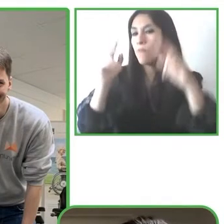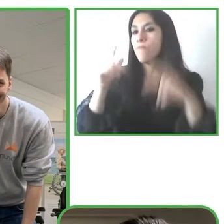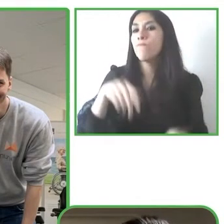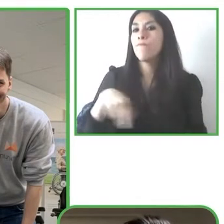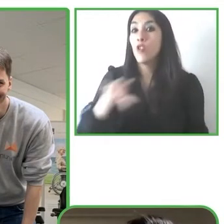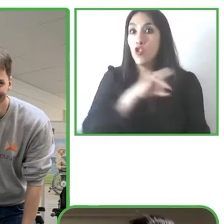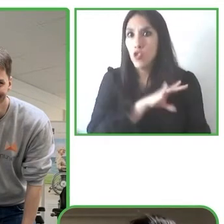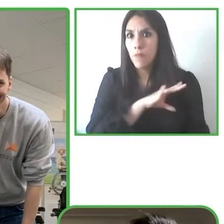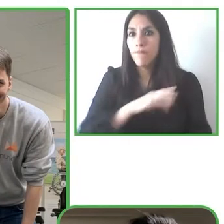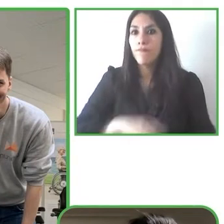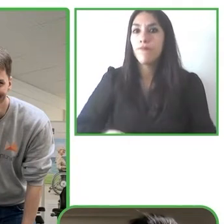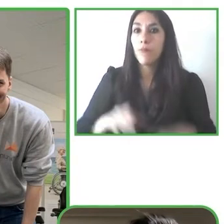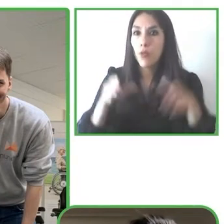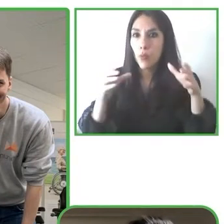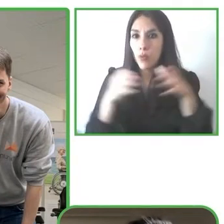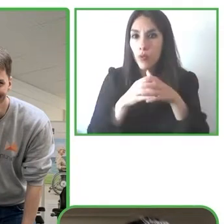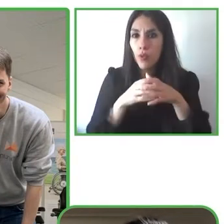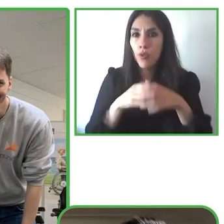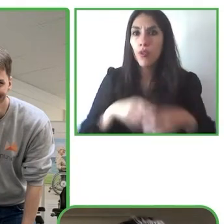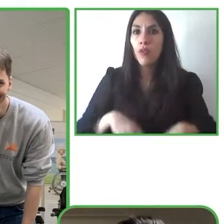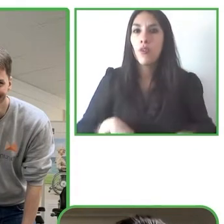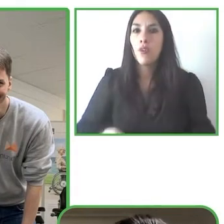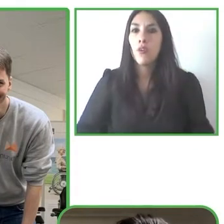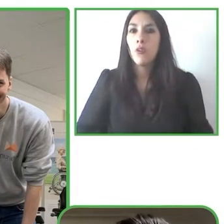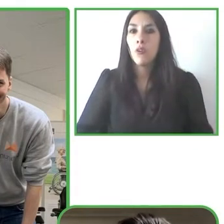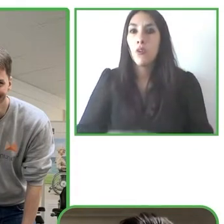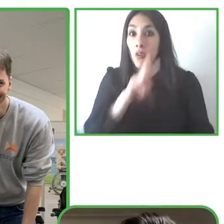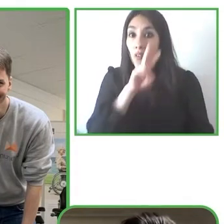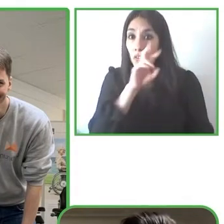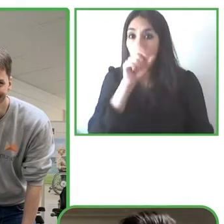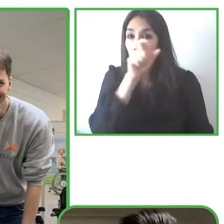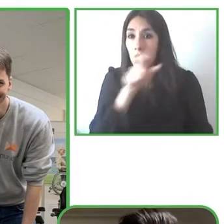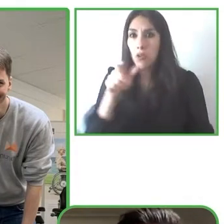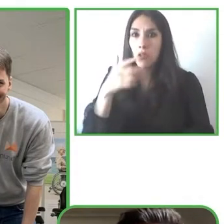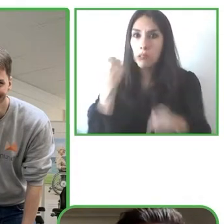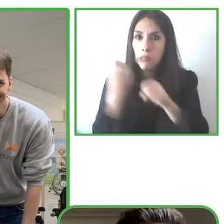clinic rehabilitation but actually also wheelchair users have joined our team